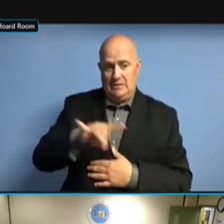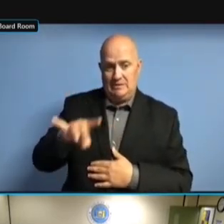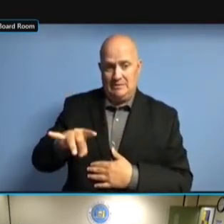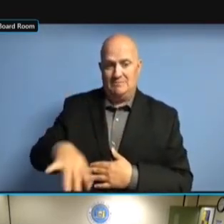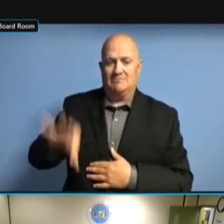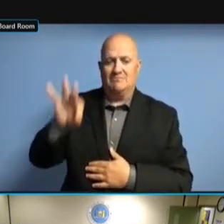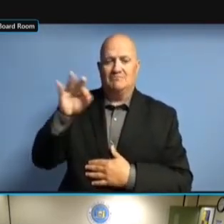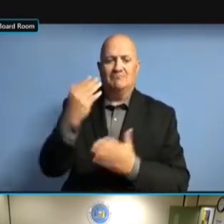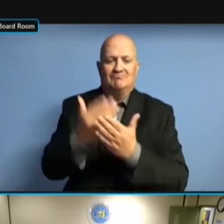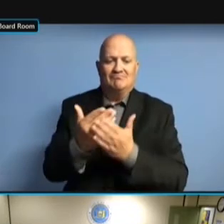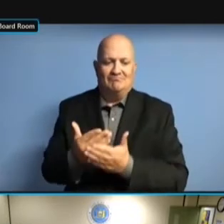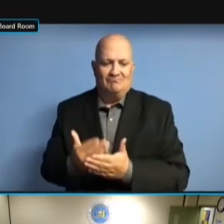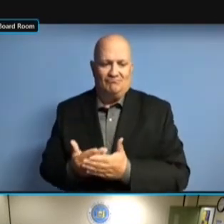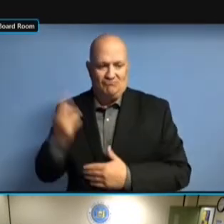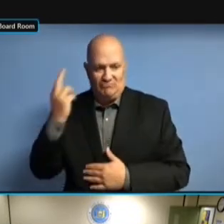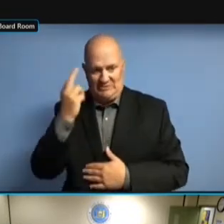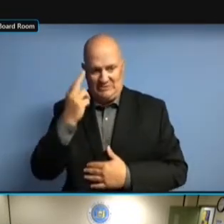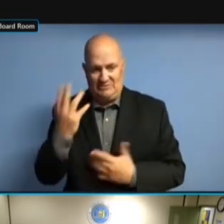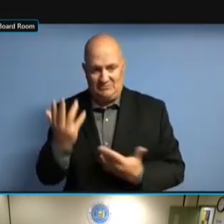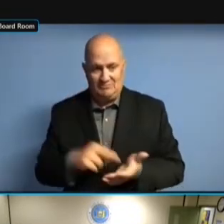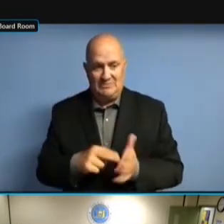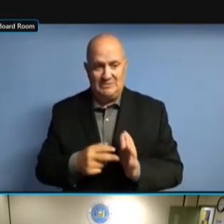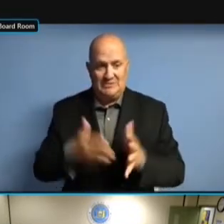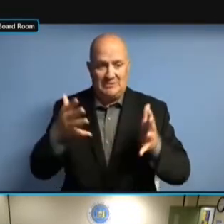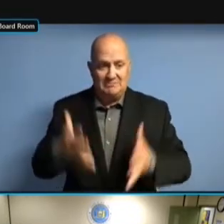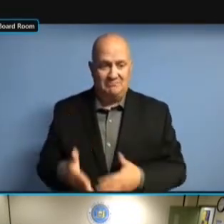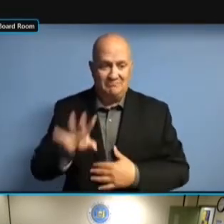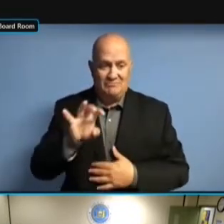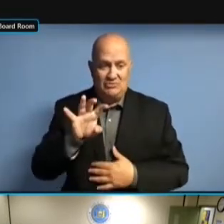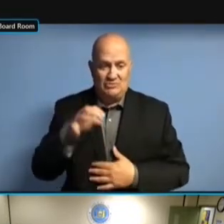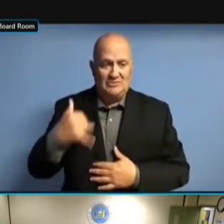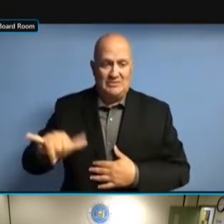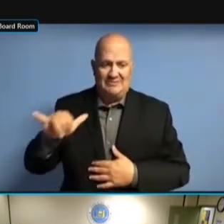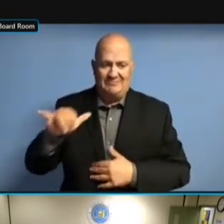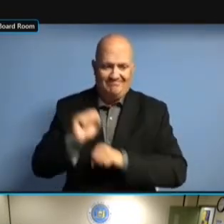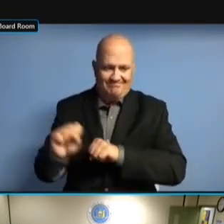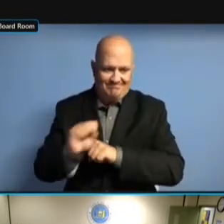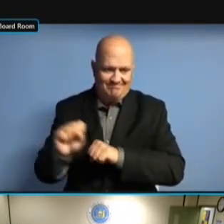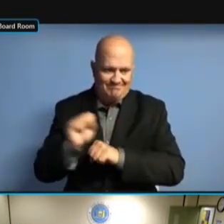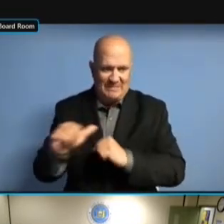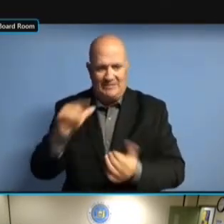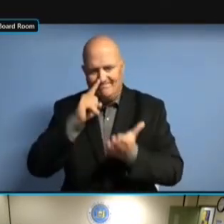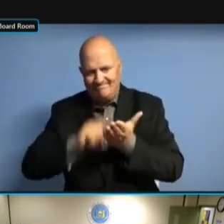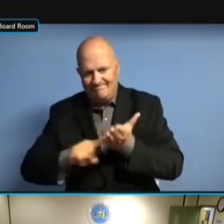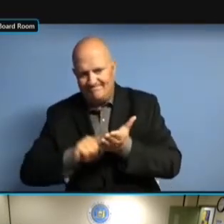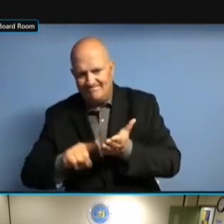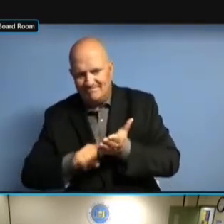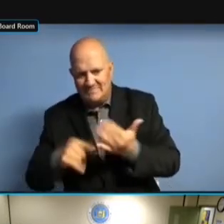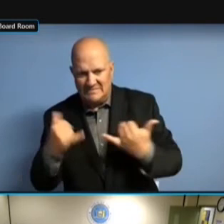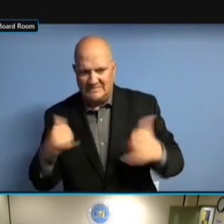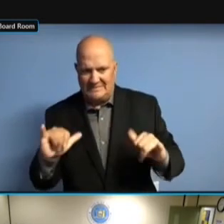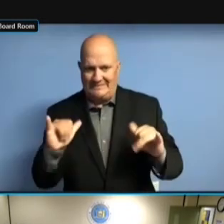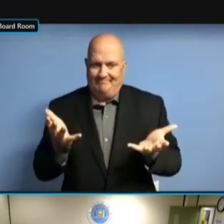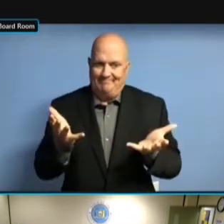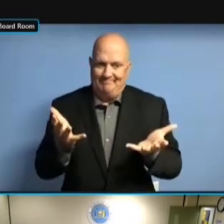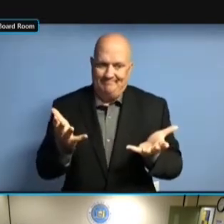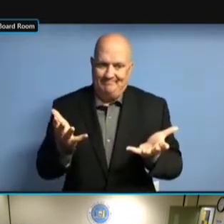THAT STILL LEAVES 3,451 OUT THERE THAT CLEARLY ARE BEING THERE THAT CLEARLY ARE BEING THERE THAT CLEARLY ARE BEING WORKED THERE THAT CLEARLY ARE BEING WORKED ON THERE THAT CLEARLY ARE BEING WORKED ON AND THERE THAT CLEARLY ARE BEING WORKED ON AND EXAMINED. WORKED ON AND EXAMINED. WORKED ON AND EXAMINED. BUT WORKED ON AND EXAMINED. BUT IT WORKED ON AND EXAMINED. BUT IT IS WORKED ON AND EXAMINED. BUT IT IS A WORKED ON AND EXAMINED. BUT IT IS A BREATH WORKED ON AND EXAMINED. BUT IT IS A BREATH OF WORKED ON AND EXAMINED. BUT IT IS A BREATH OF FRESH WORKED ON AND EXAMINED. BUT IT IS A BREATH OF FRESH AIR. BUT IT IS A BREATH OF FRESH AIR.